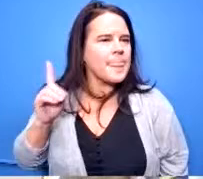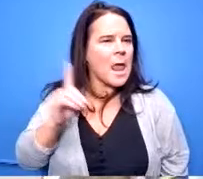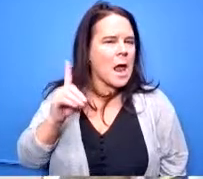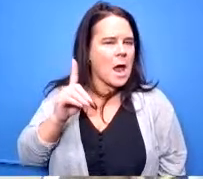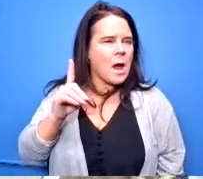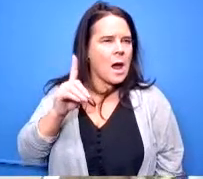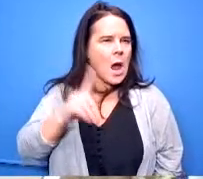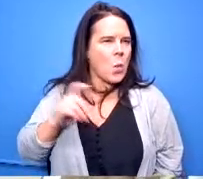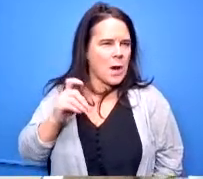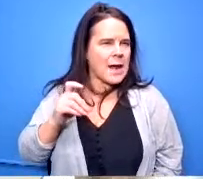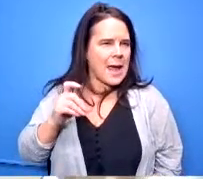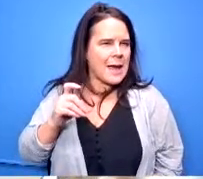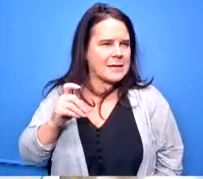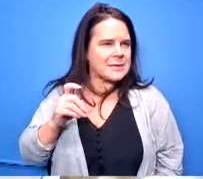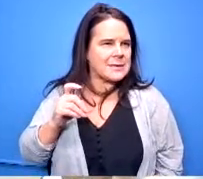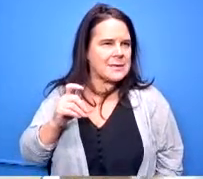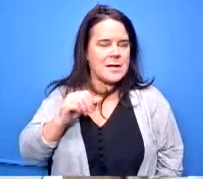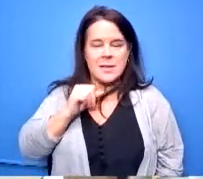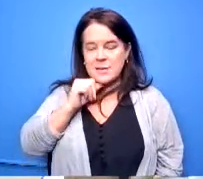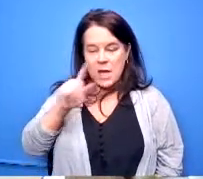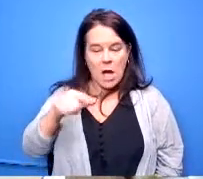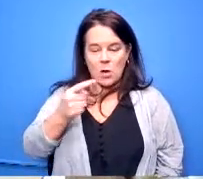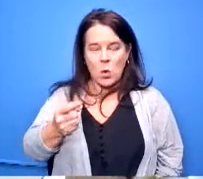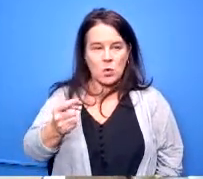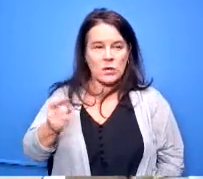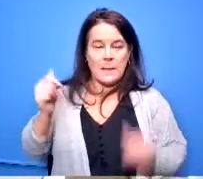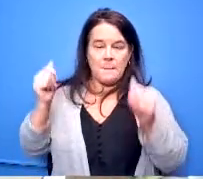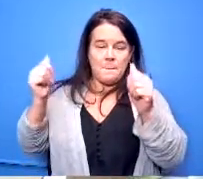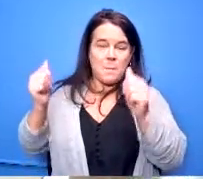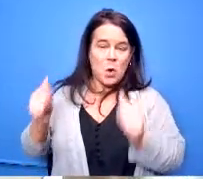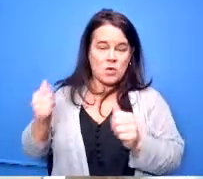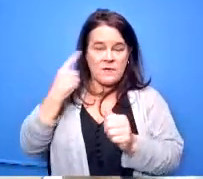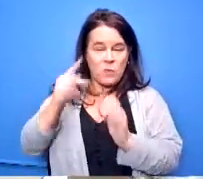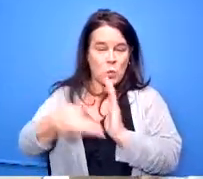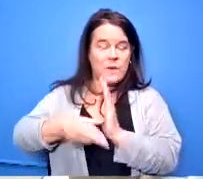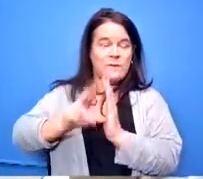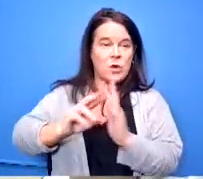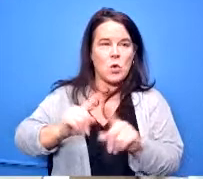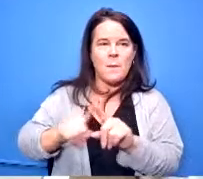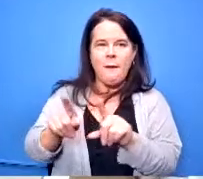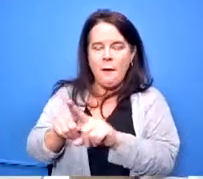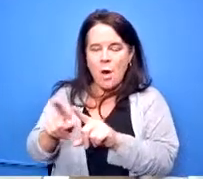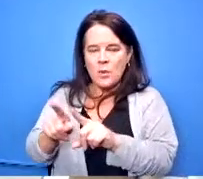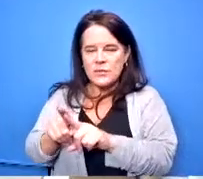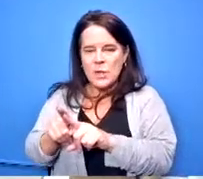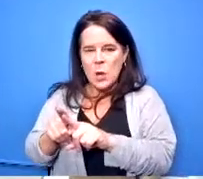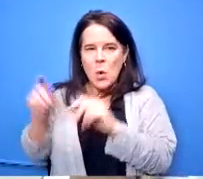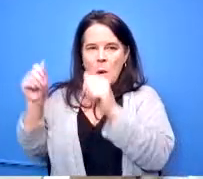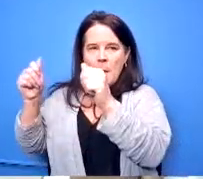definitely not only just get it out for review but get it out in time that we can ask any questions